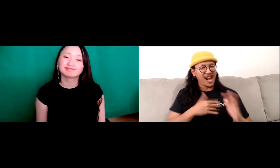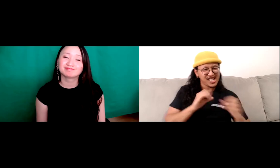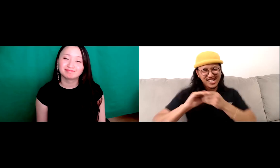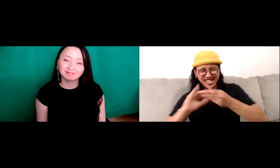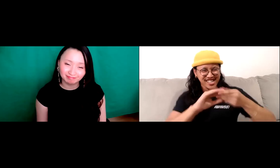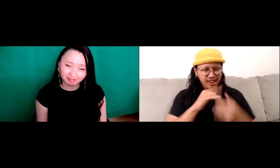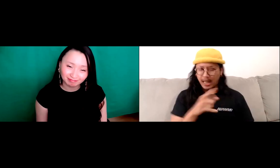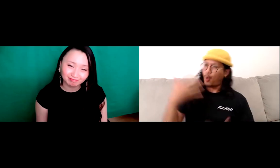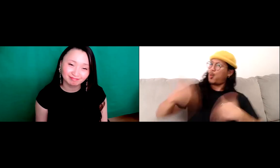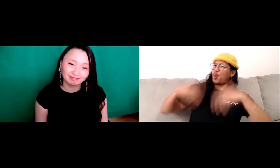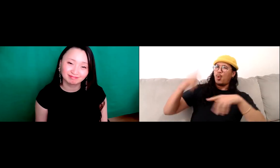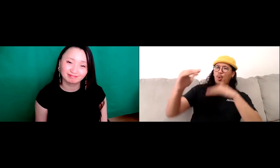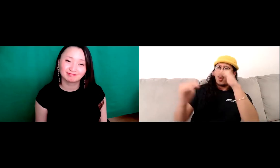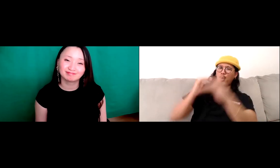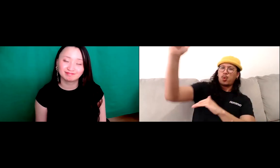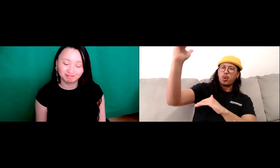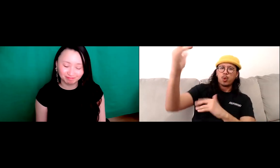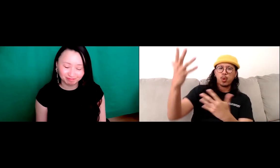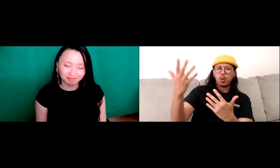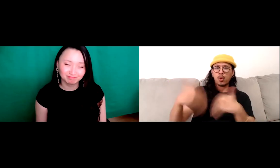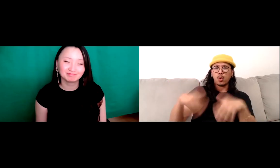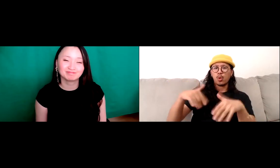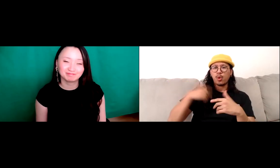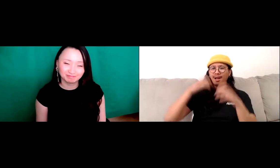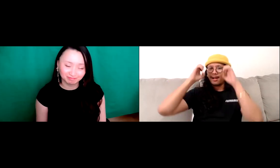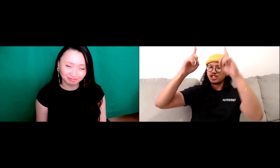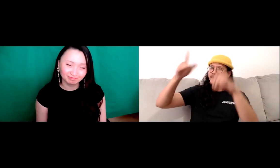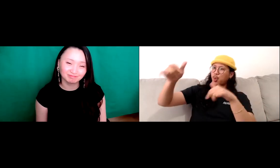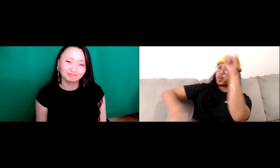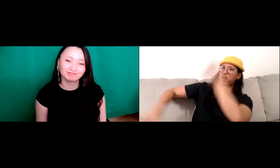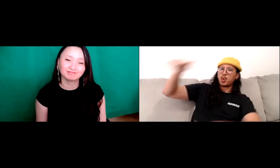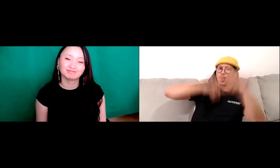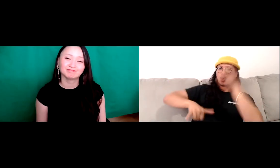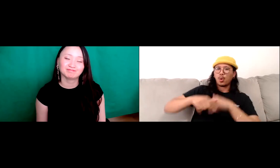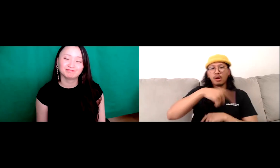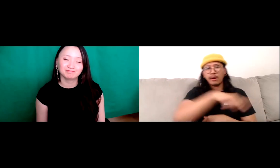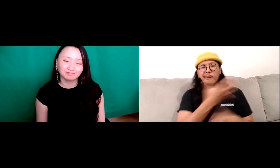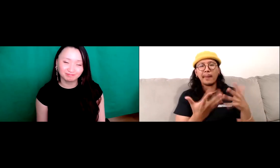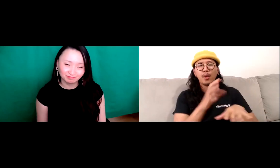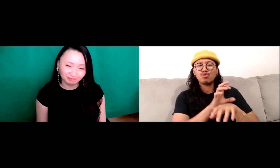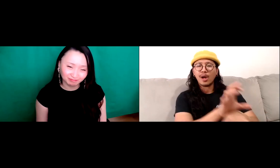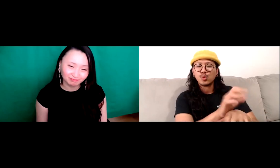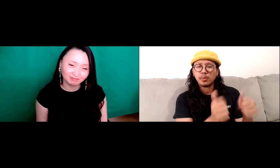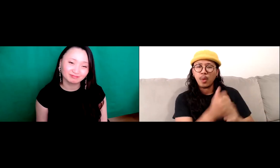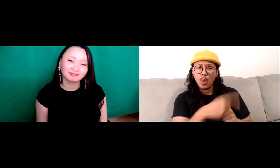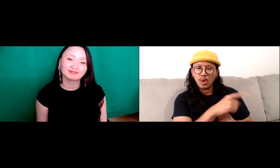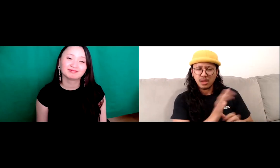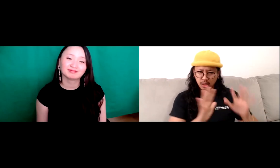is that aggression, because I've been told that, you know, Wow, you're really aggressive.